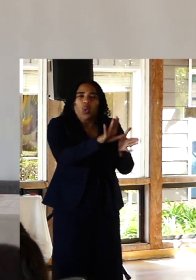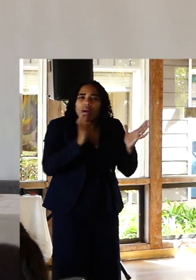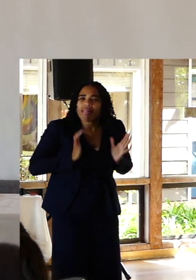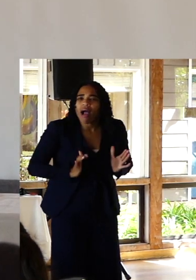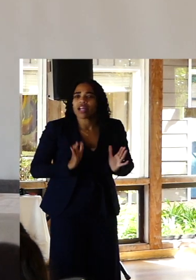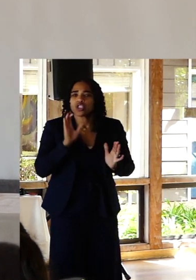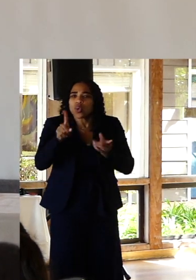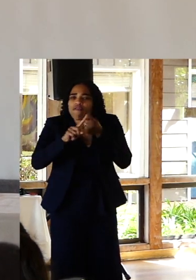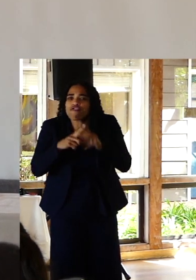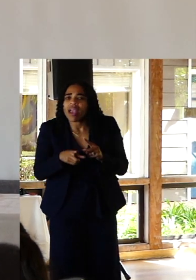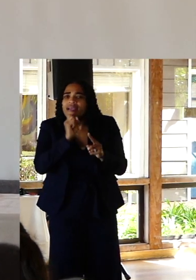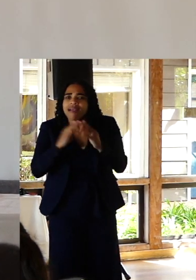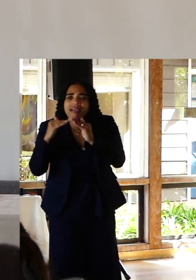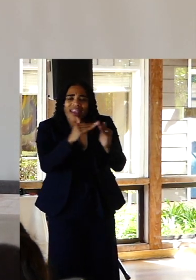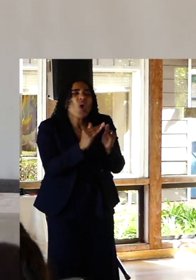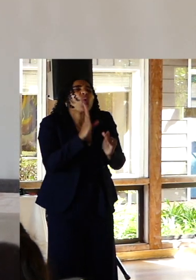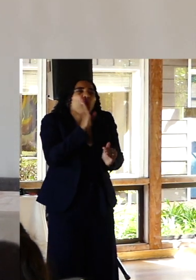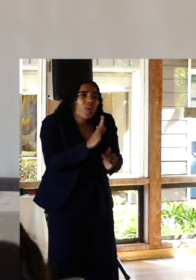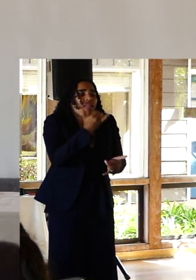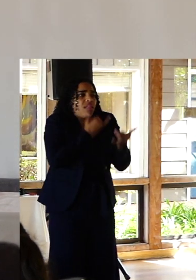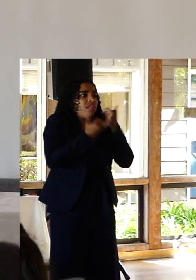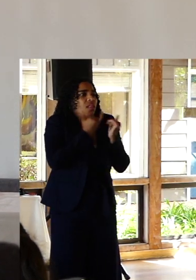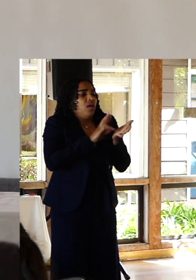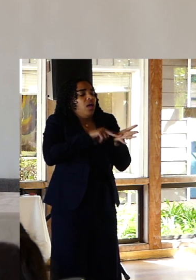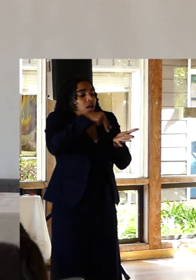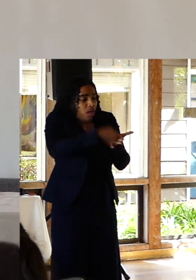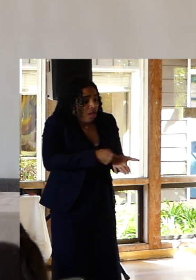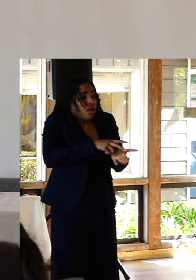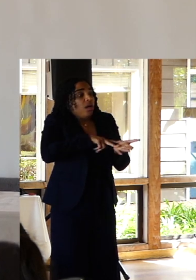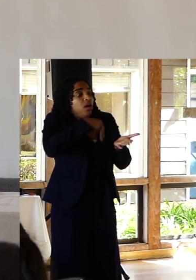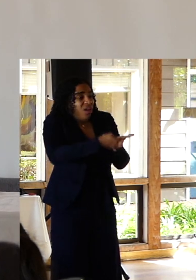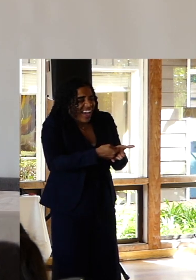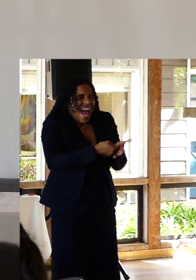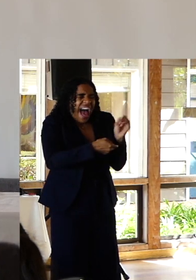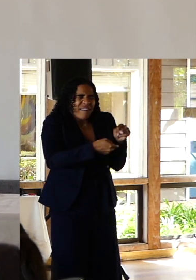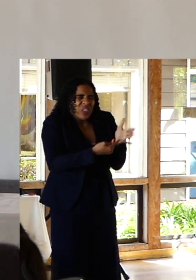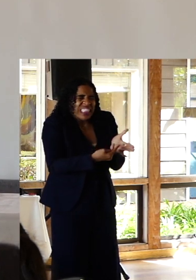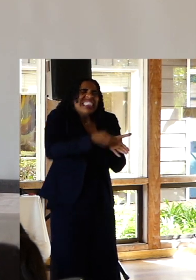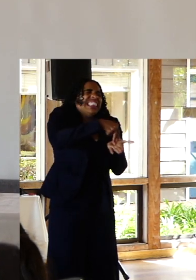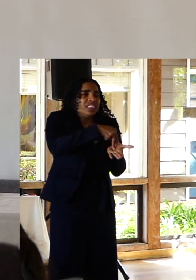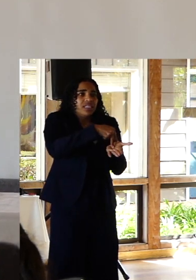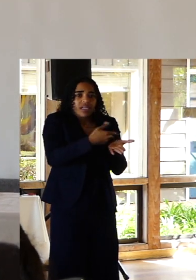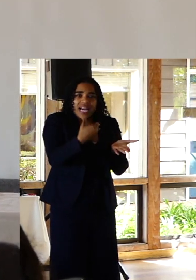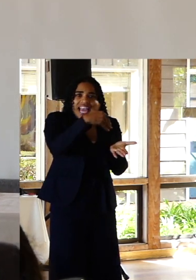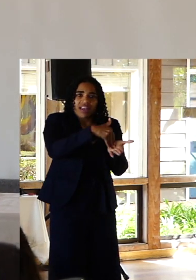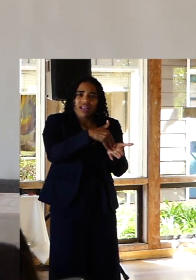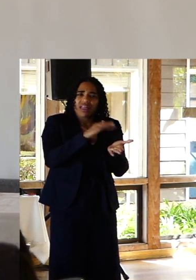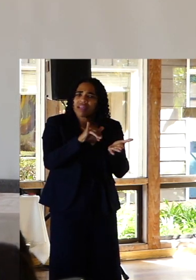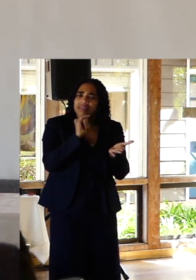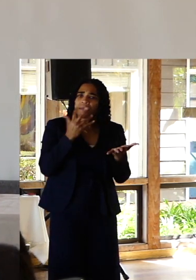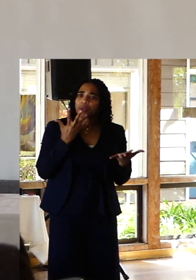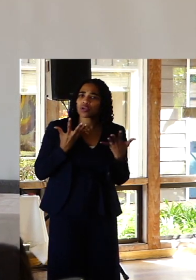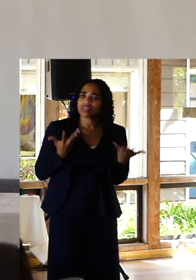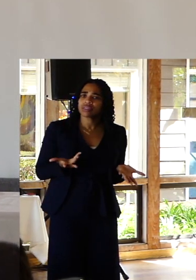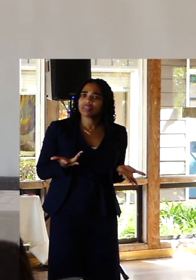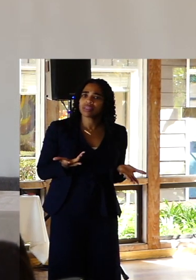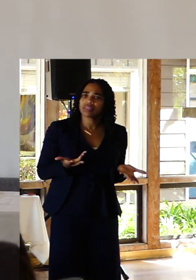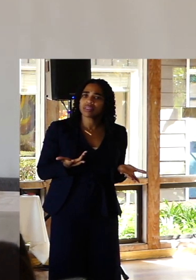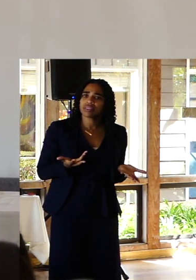they will have to get back up and there is no shame in this. Two. That there is no one way to help people.